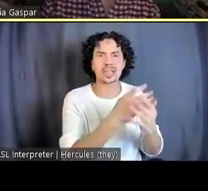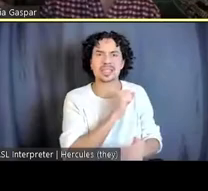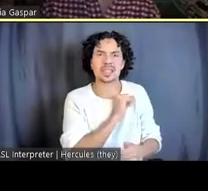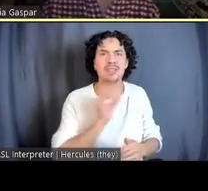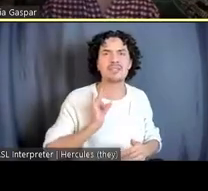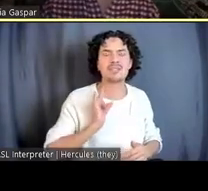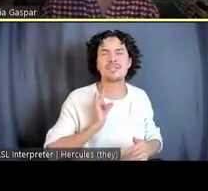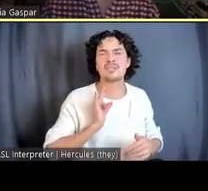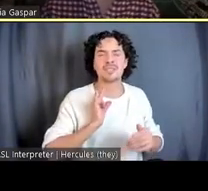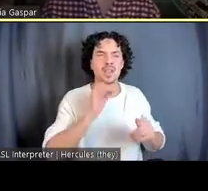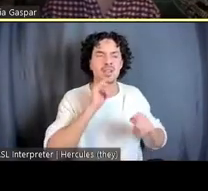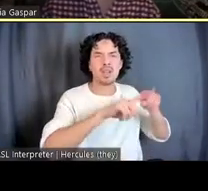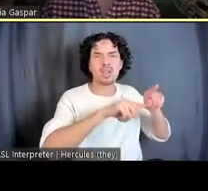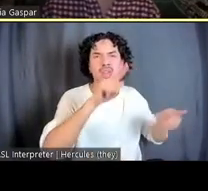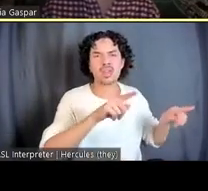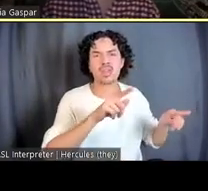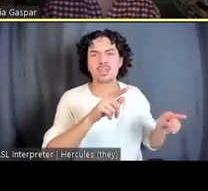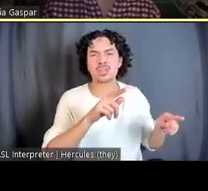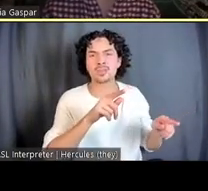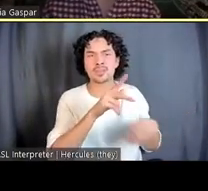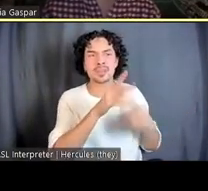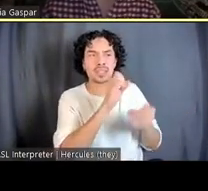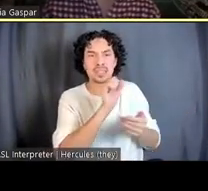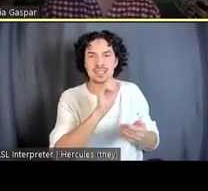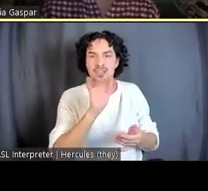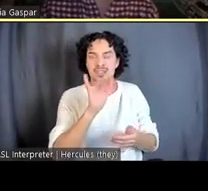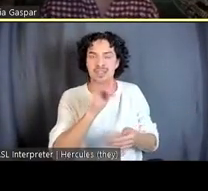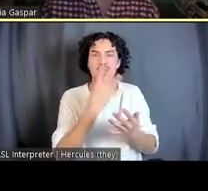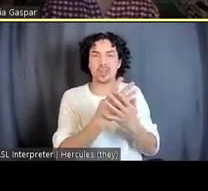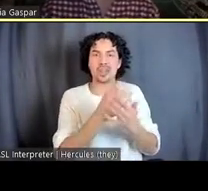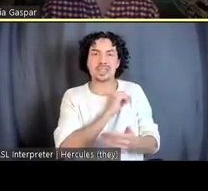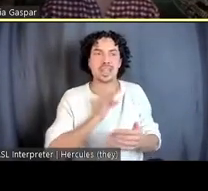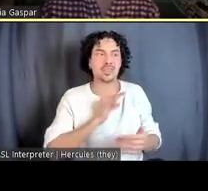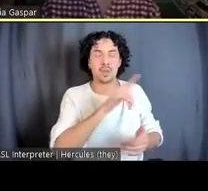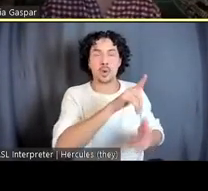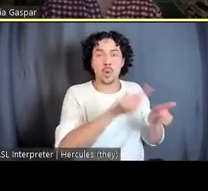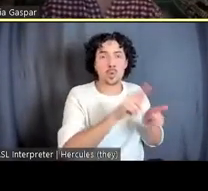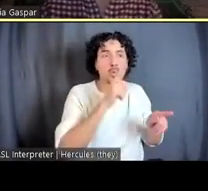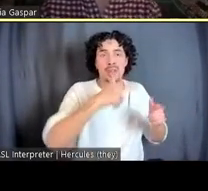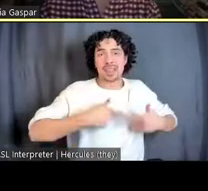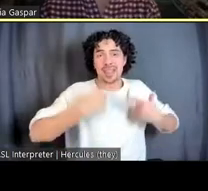are also people who live in the community right outside of the jail, it